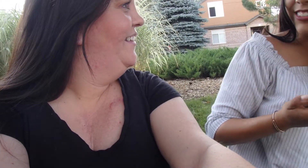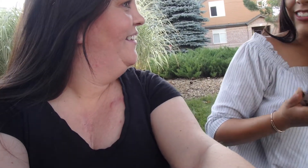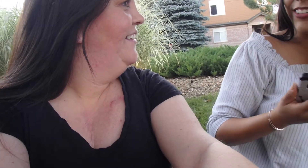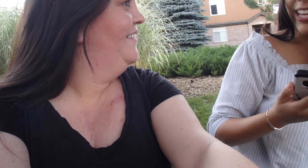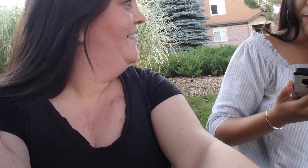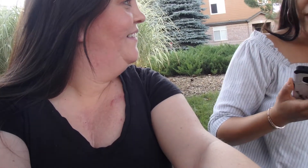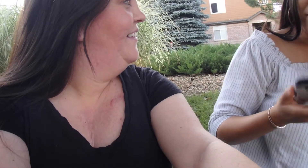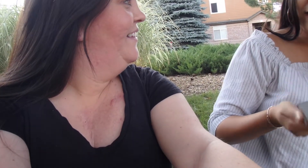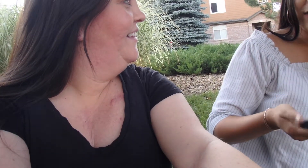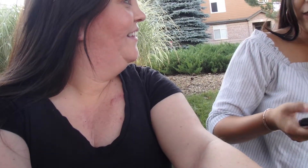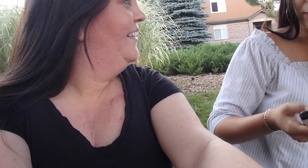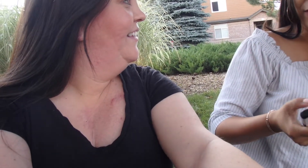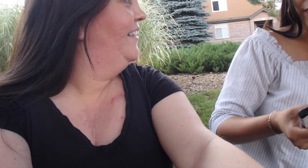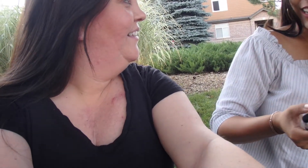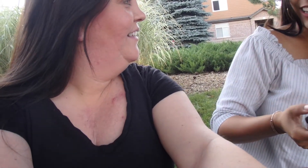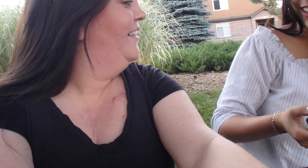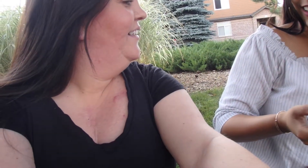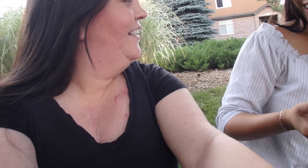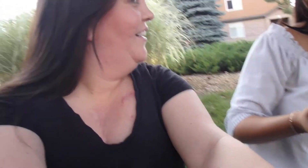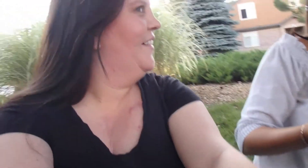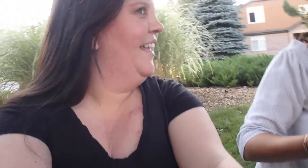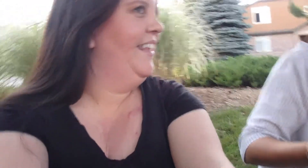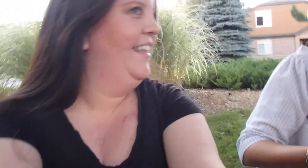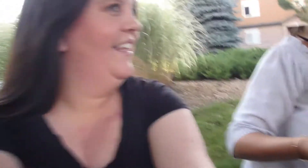So I can put it on Instagram story